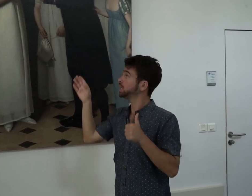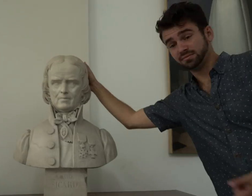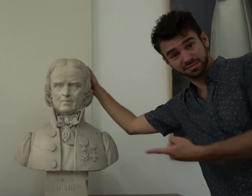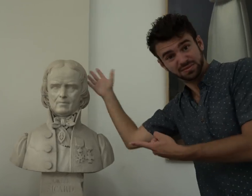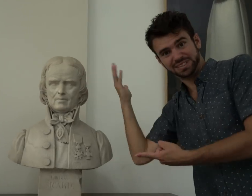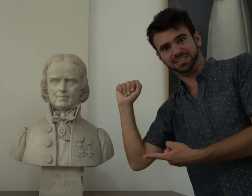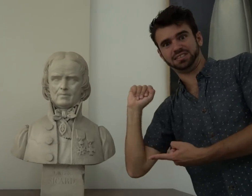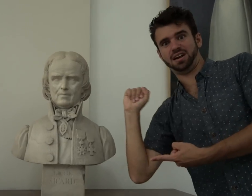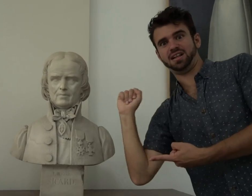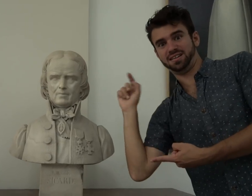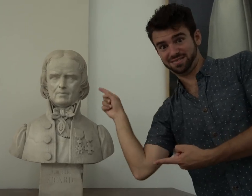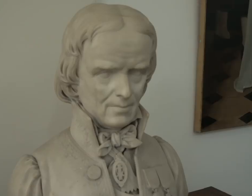This is Sicard.